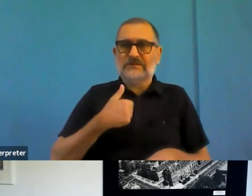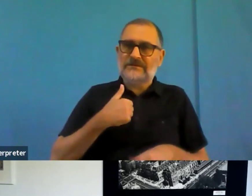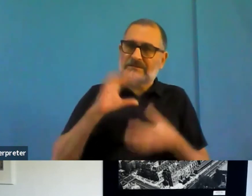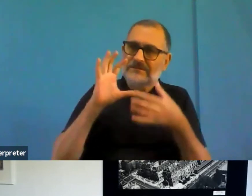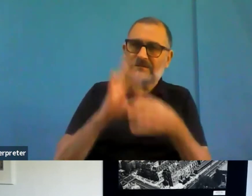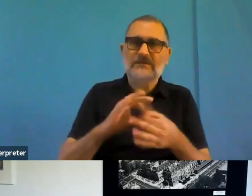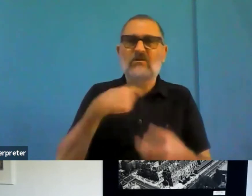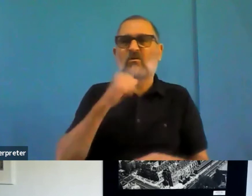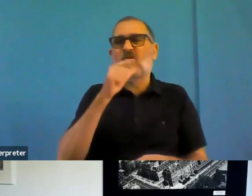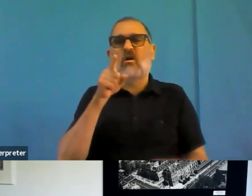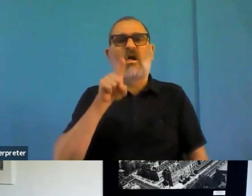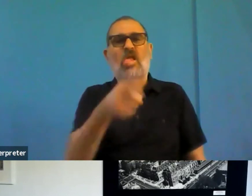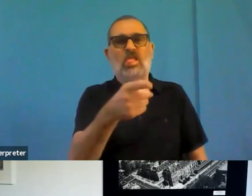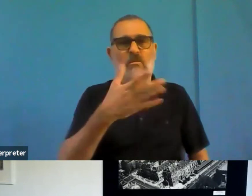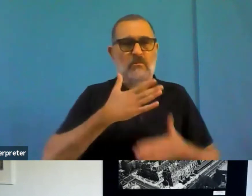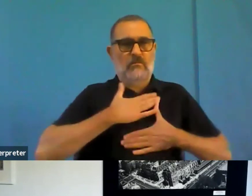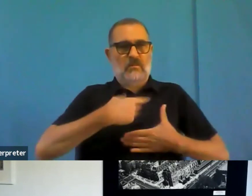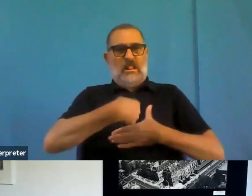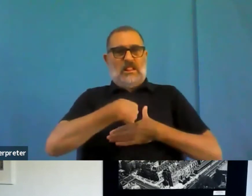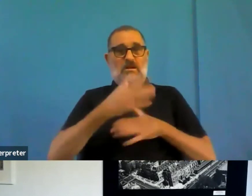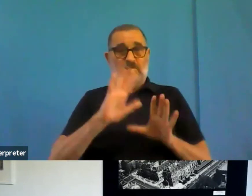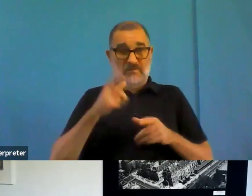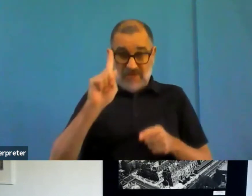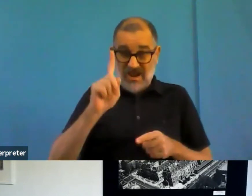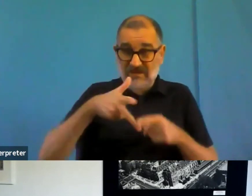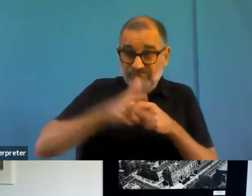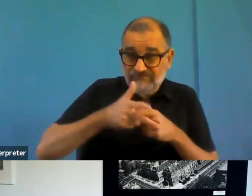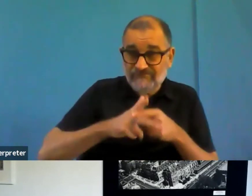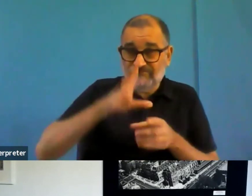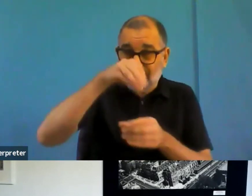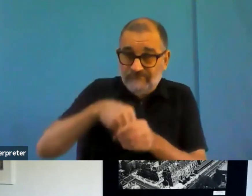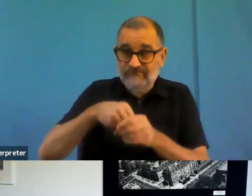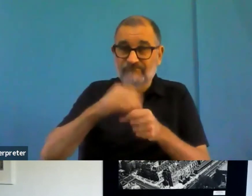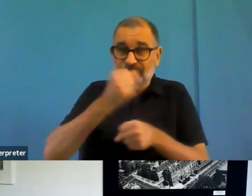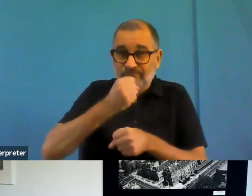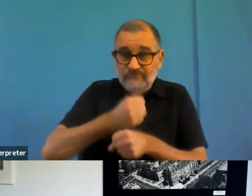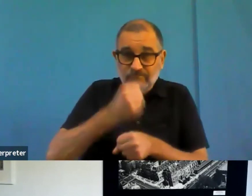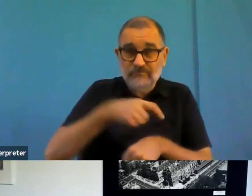got, you know, we can say is use it, you know, we try to make the information available.